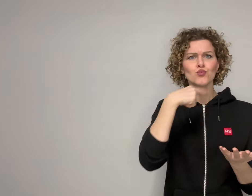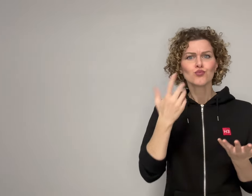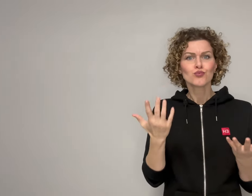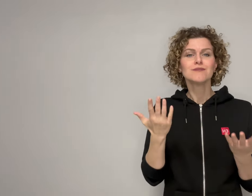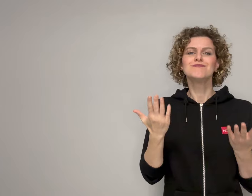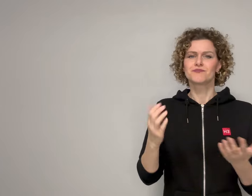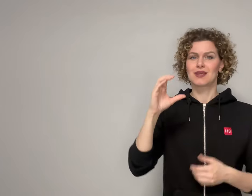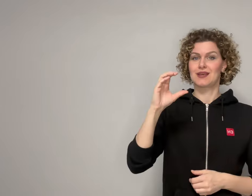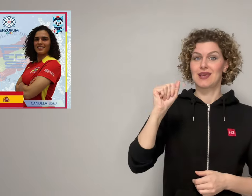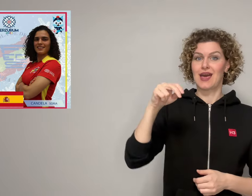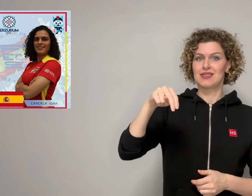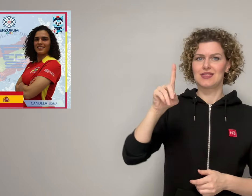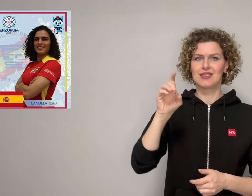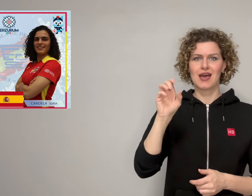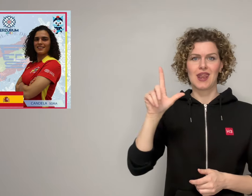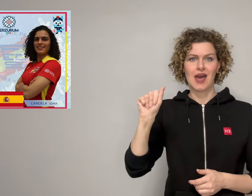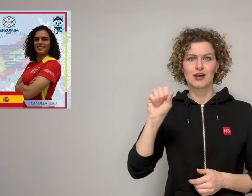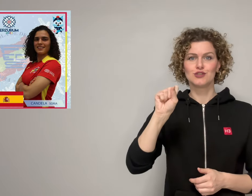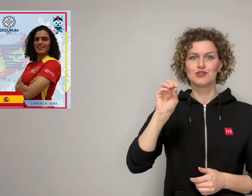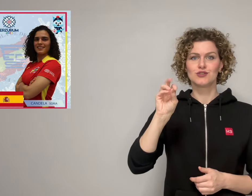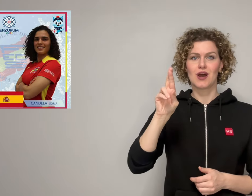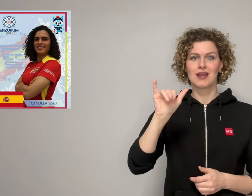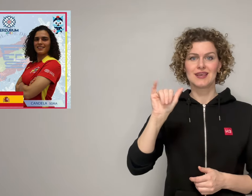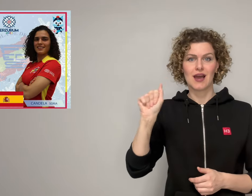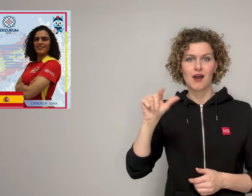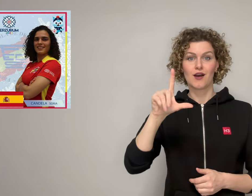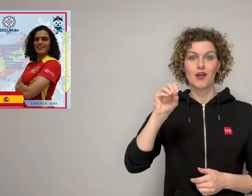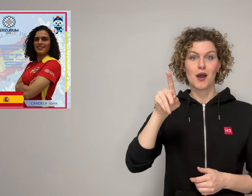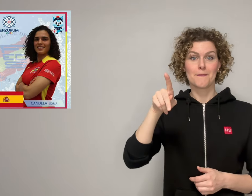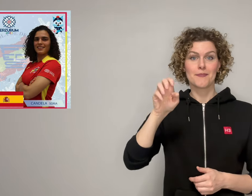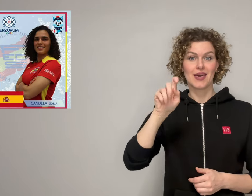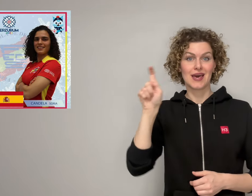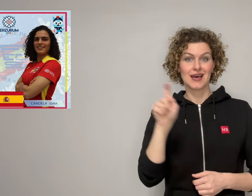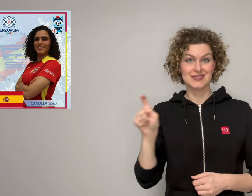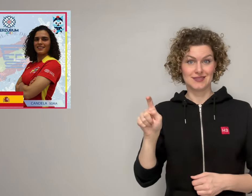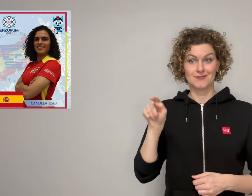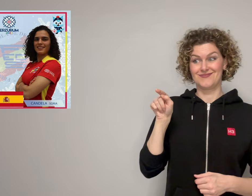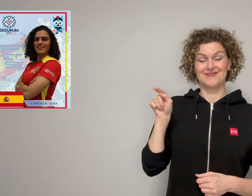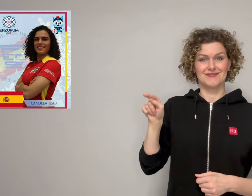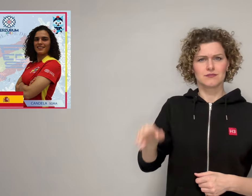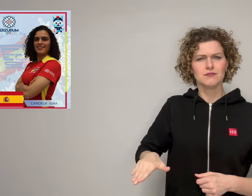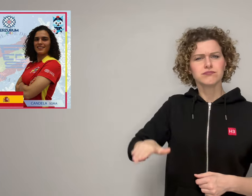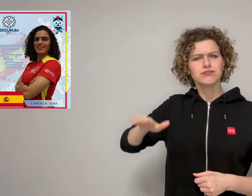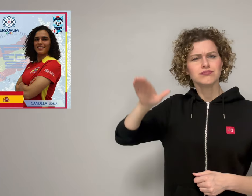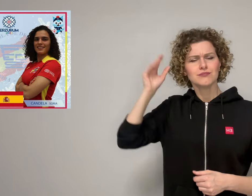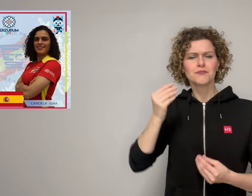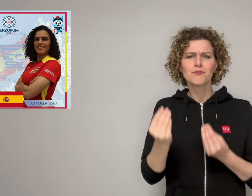Who are they? Candela Soria Lopez. She has been playing